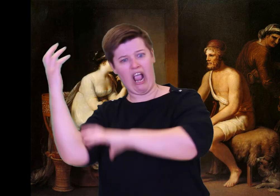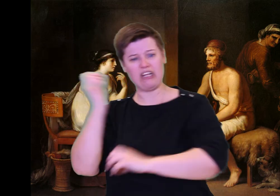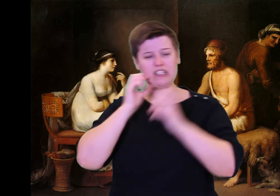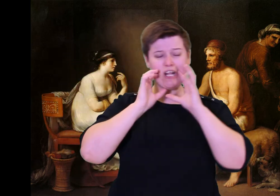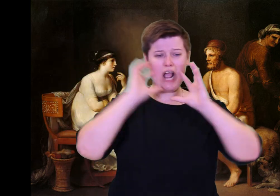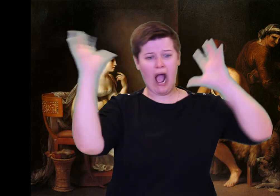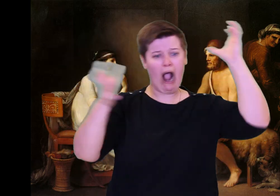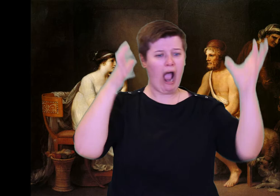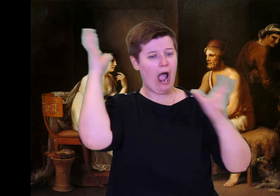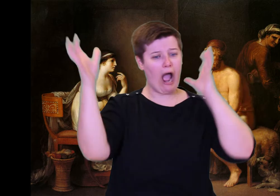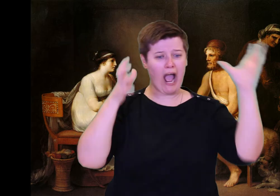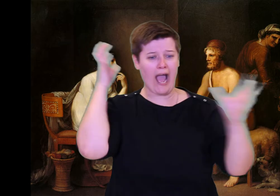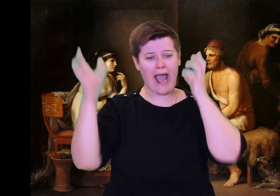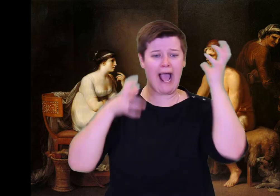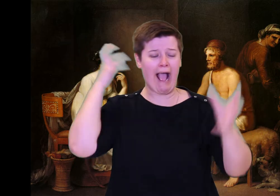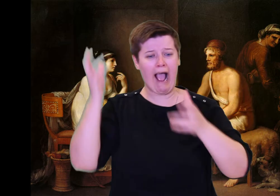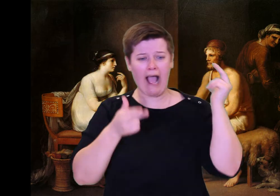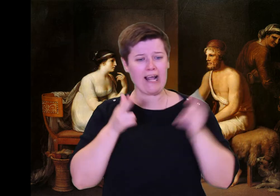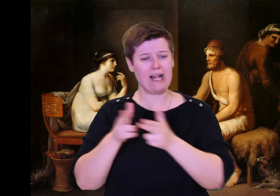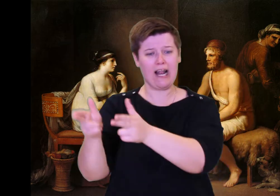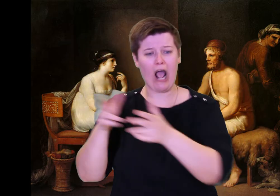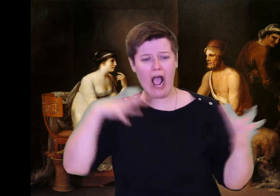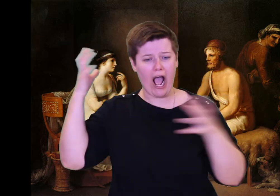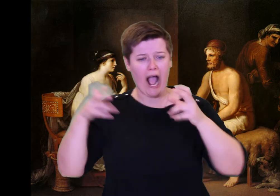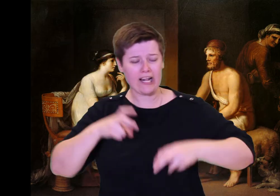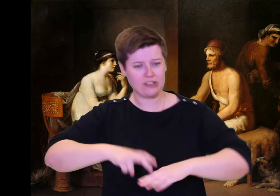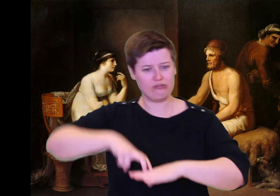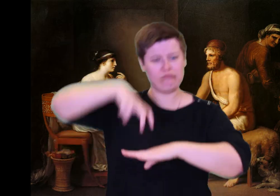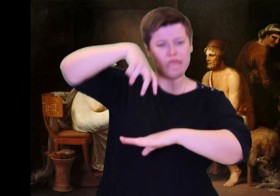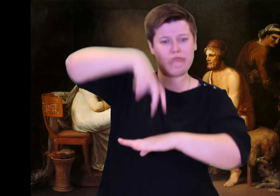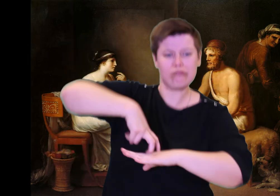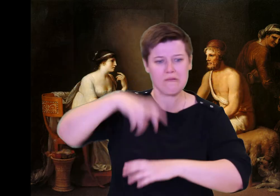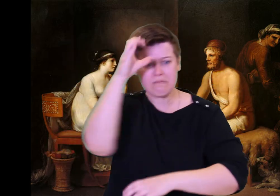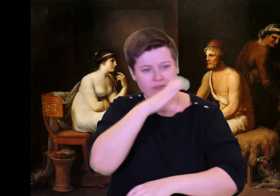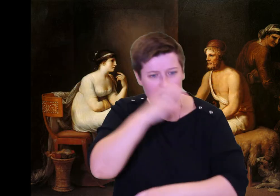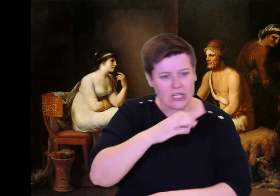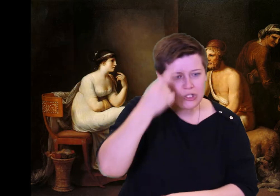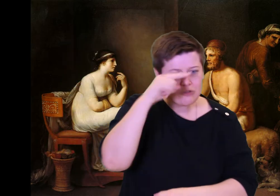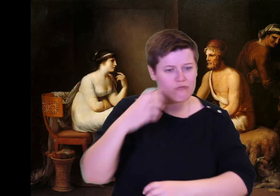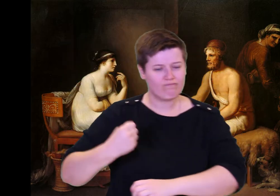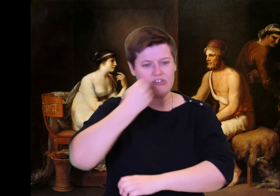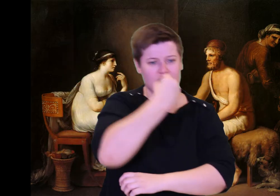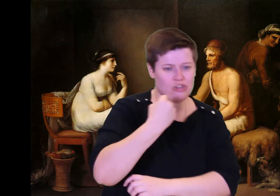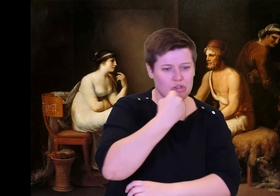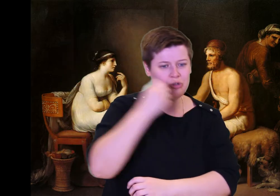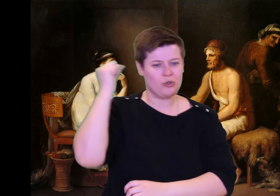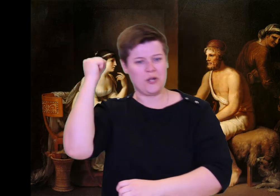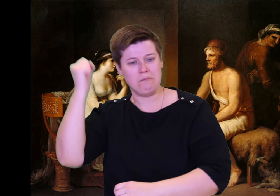the table down. Food scattered on the ground; the bread and roasted meats were